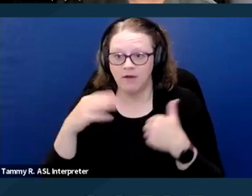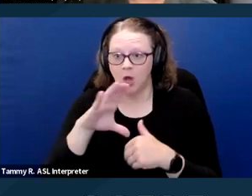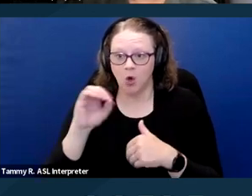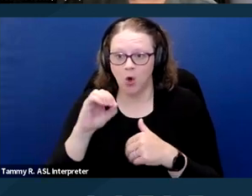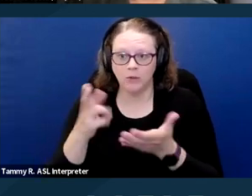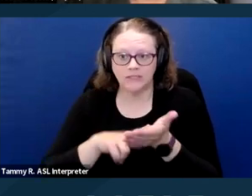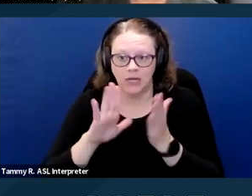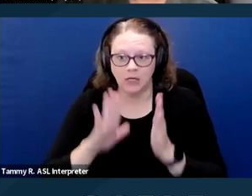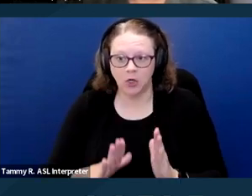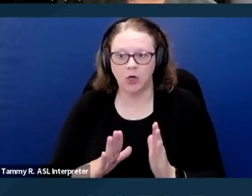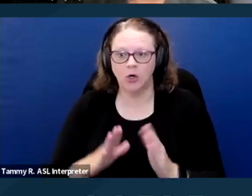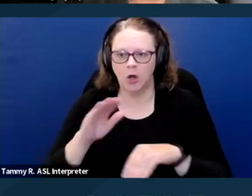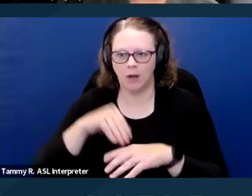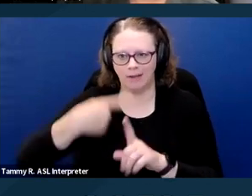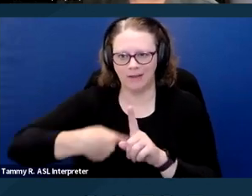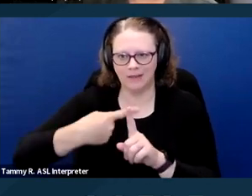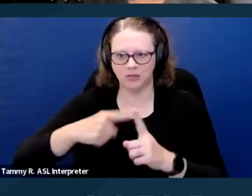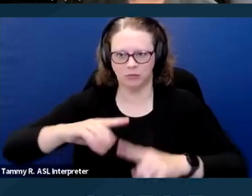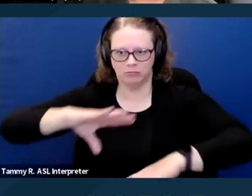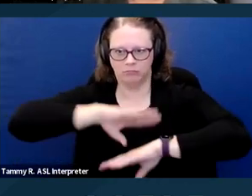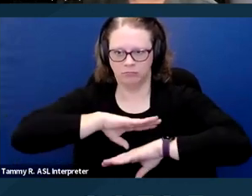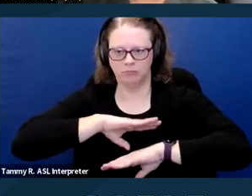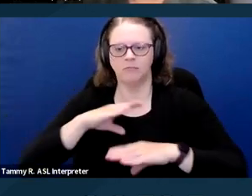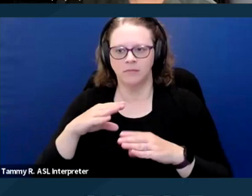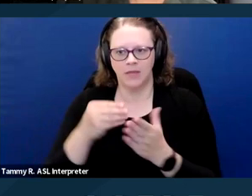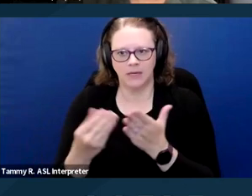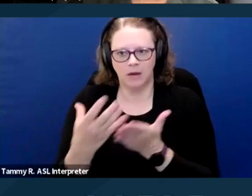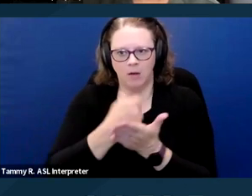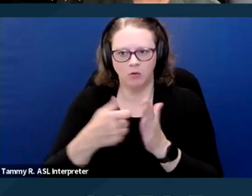to meet income requirements. That's also something that might be required.